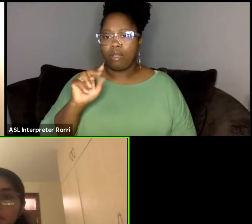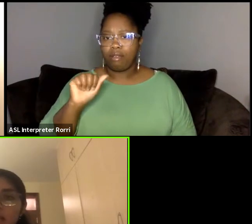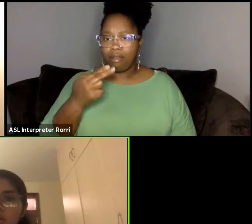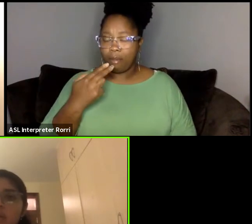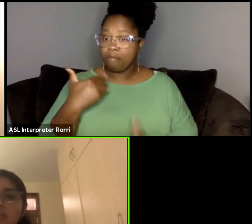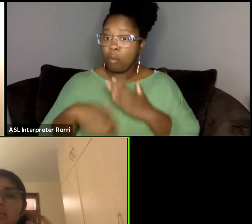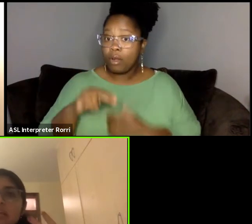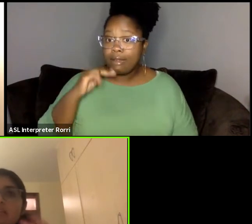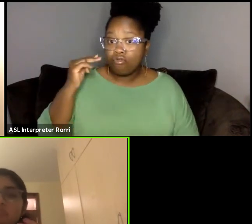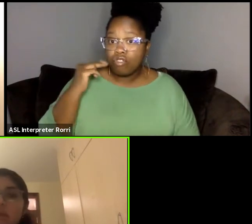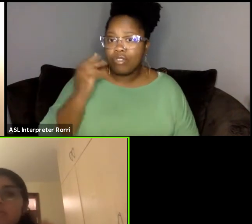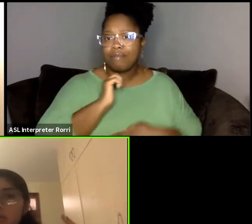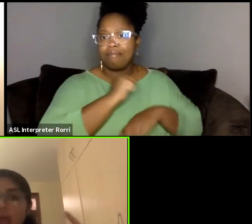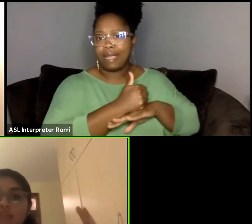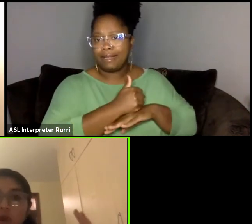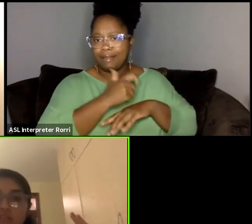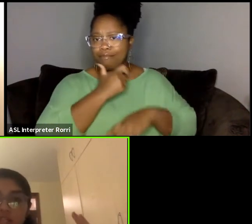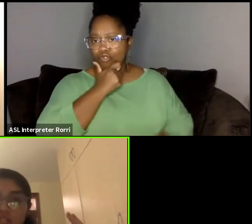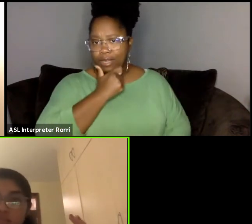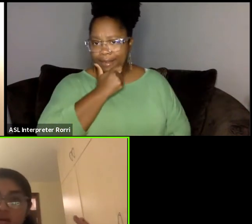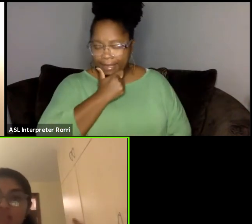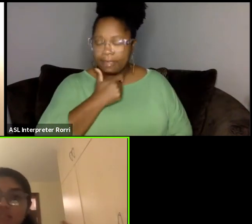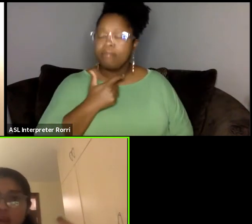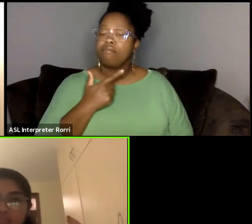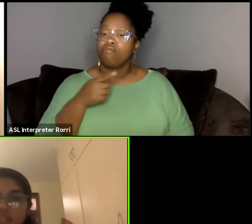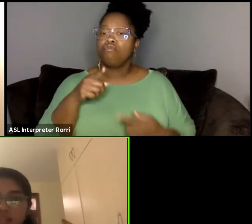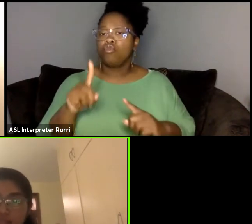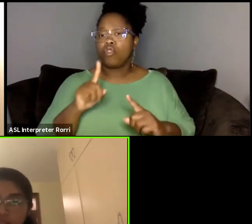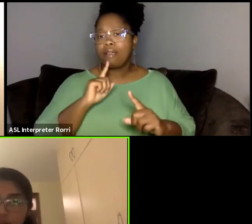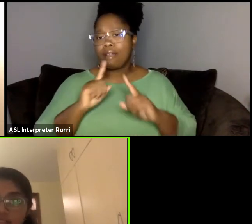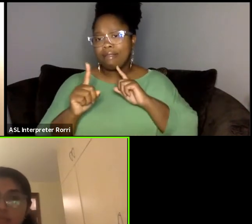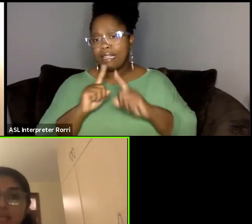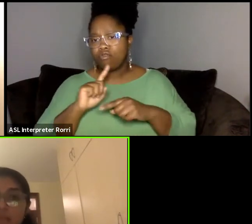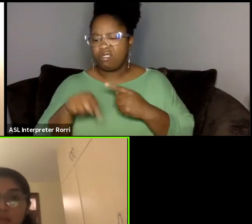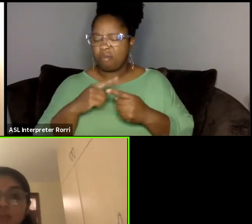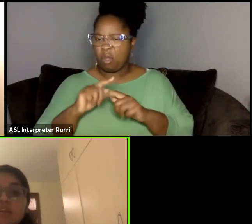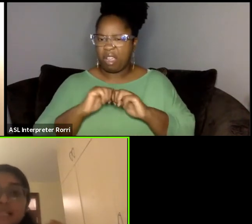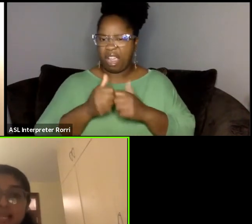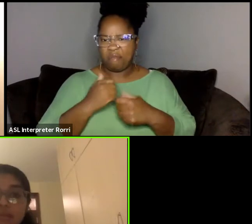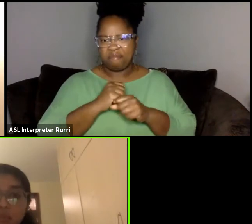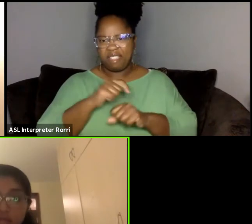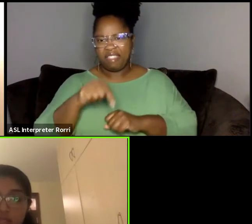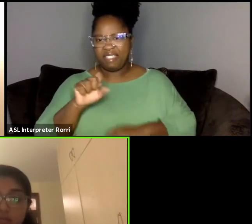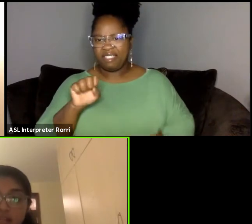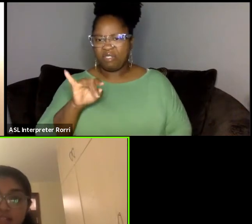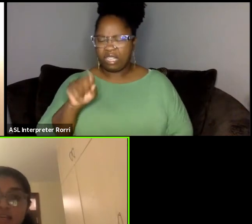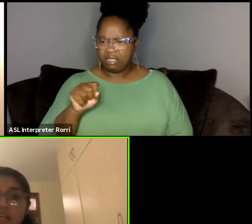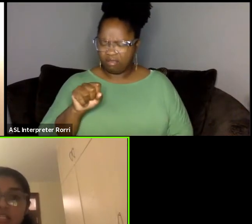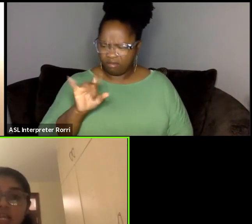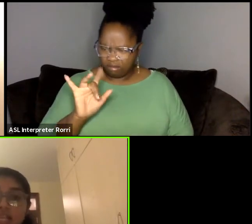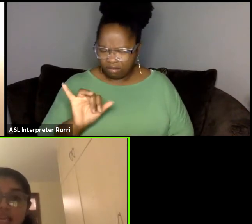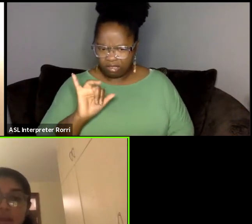But, you know, when we were having conversations about even crafting this series, it became increasingly important to us to start thinking